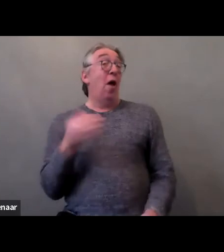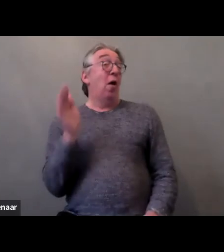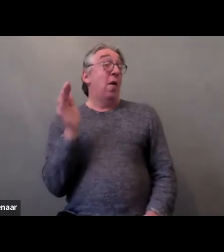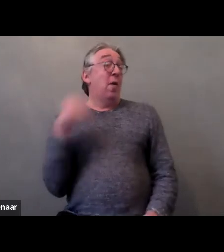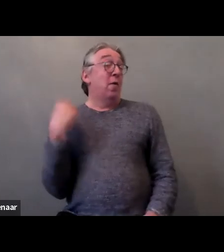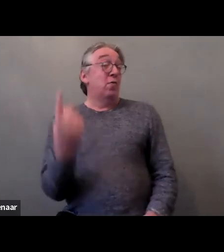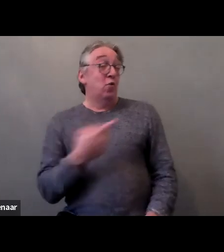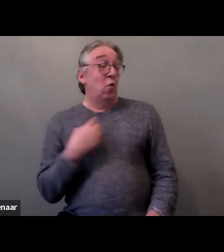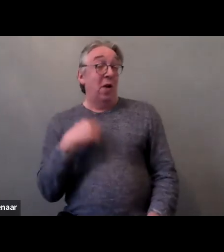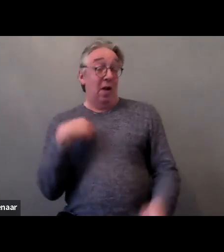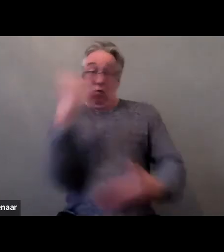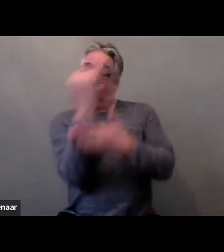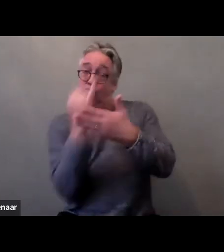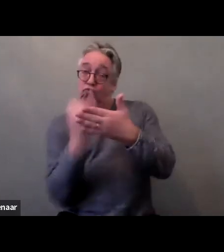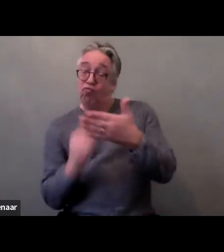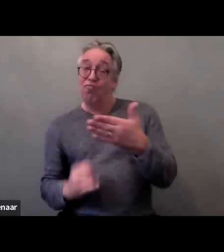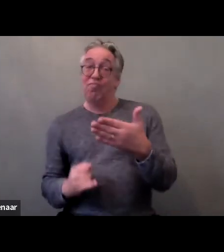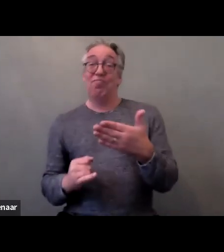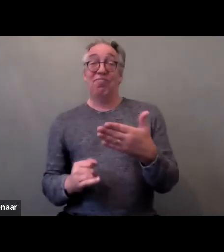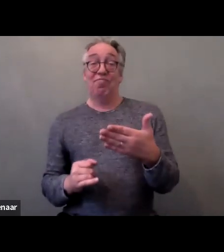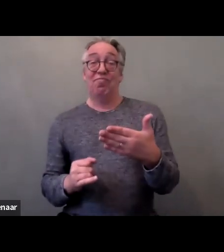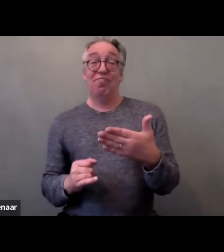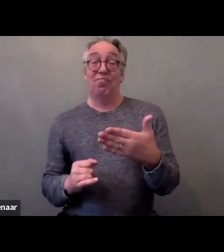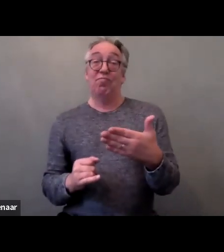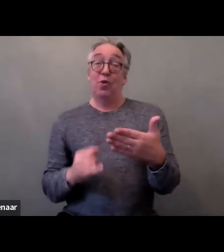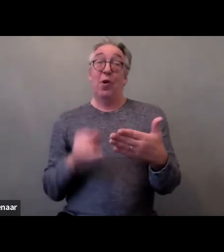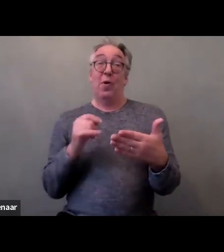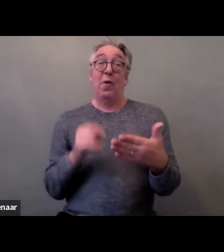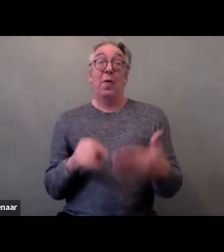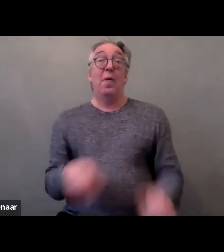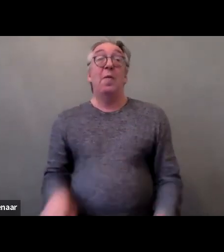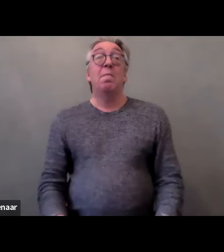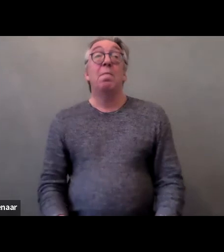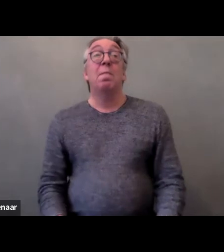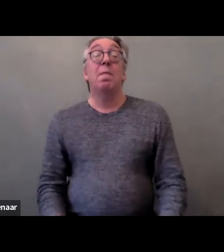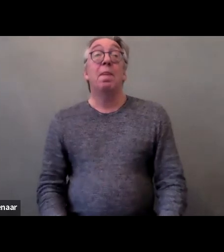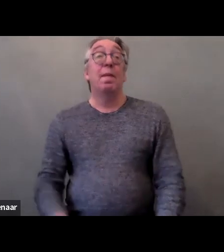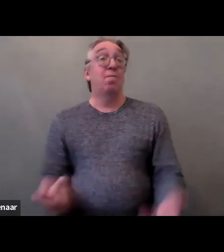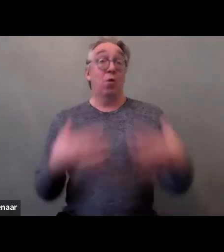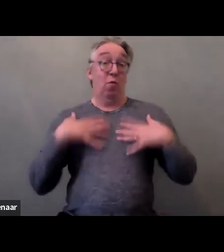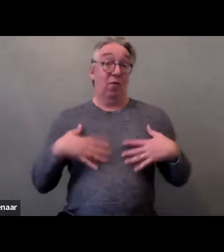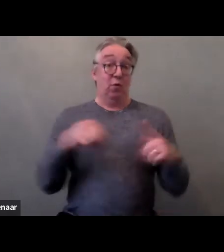And we drew them really just to start a conversation. There's the physical violence, sexual violence,